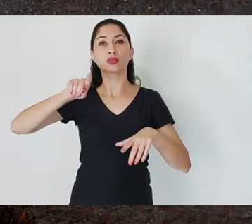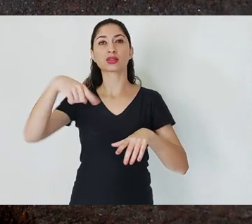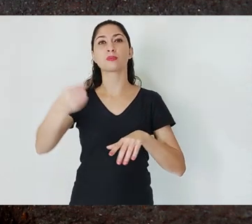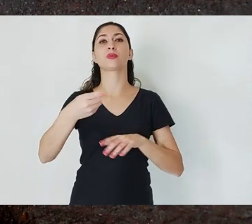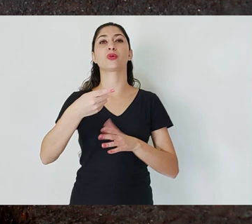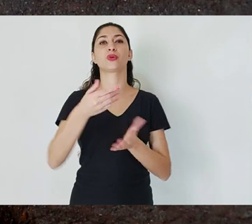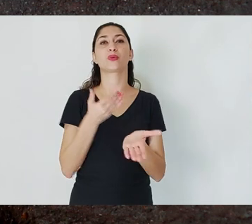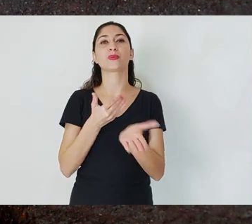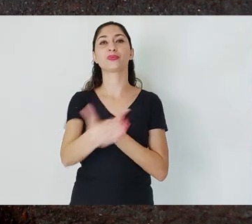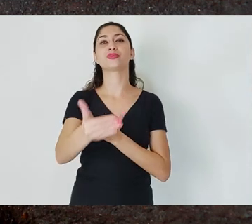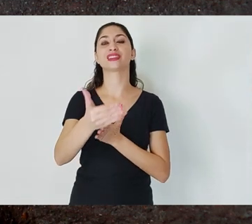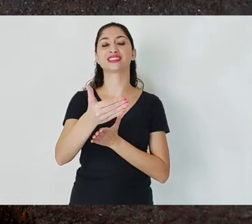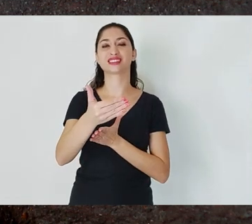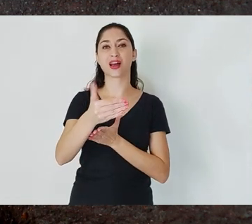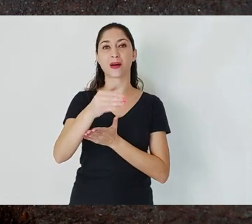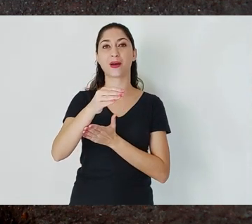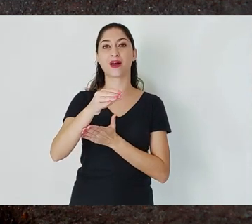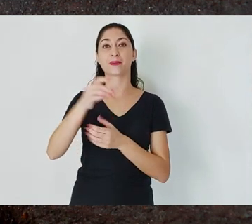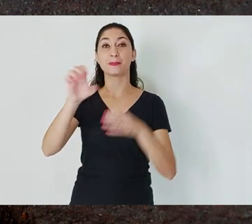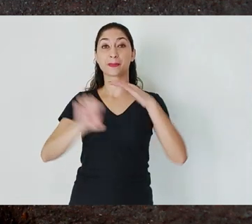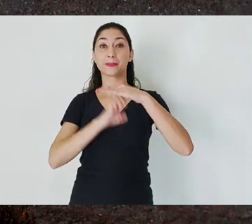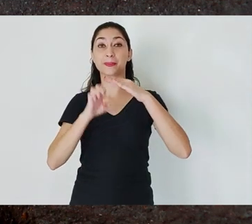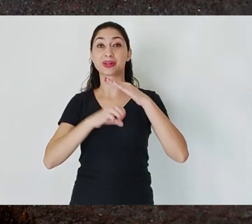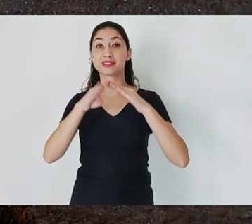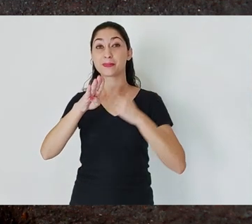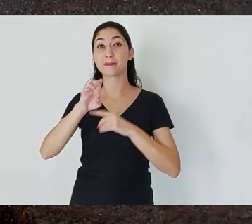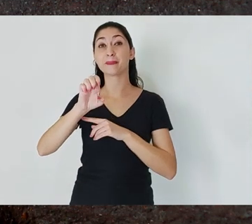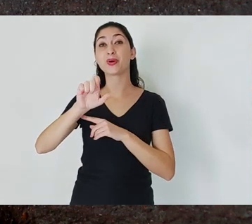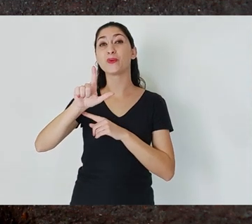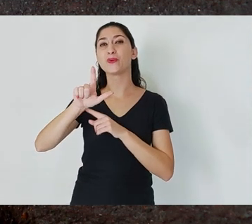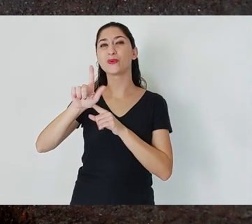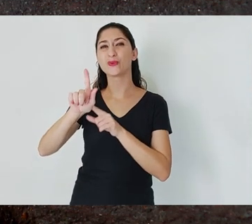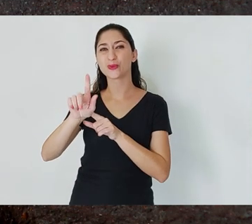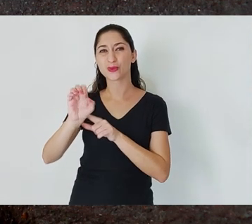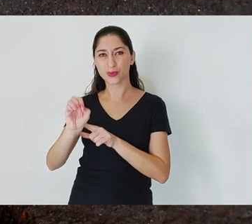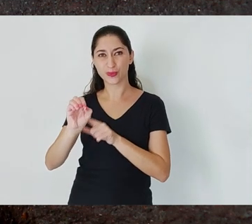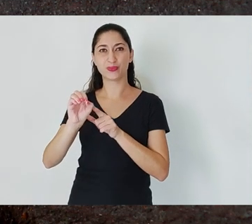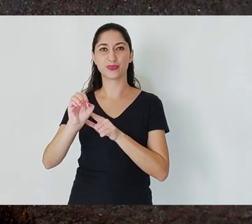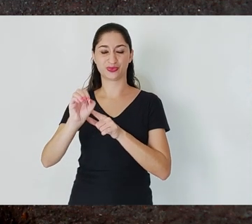then set up the plant in João Monlevade.